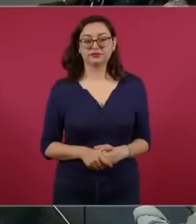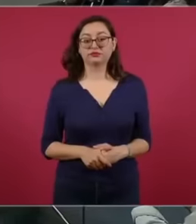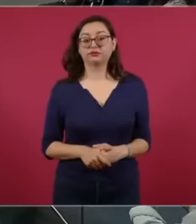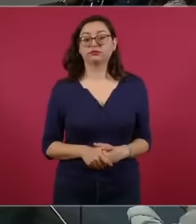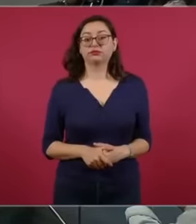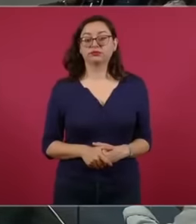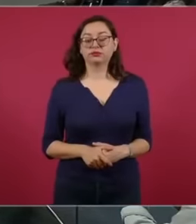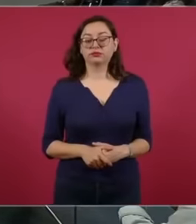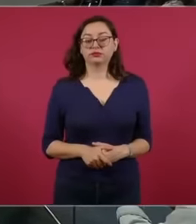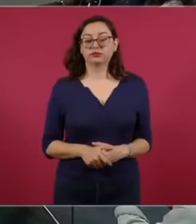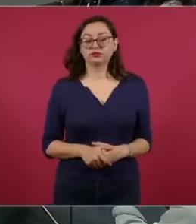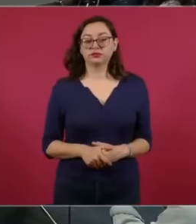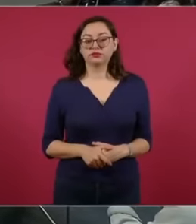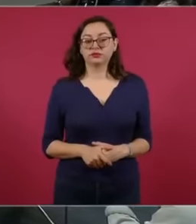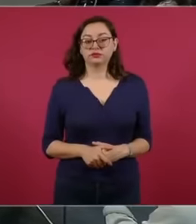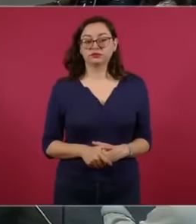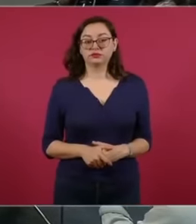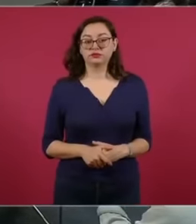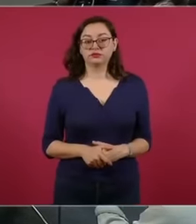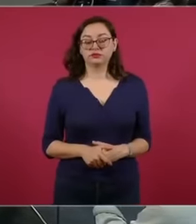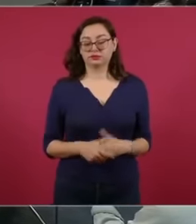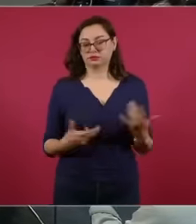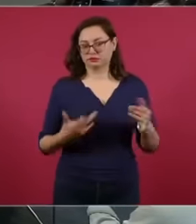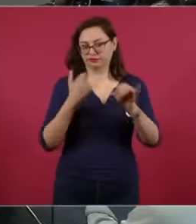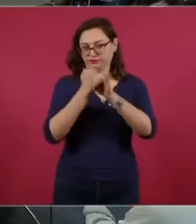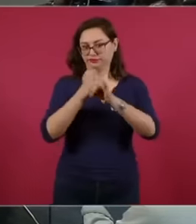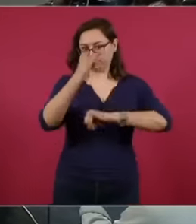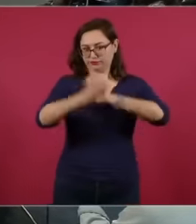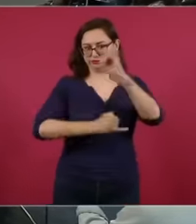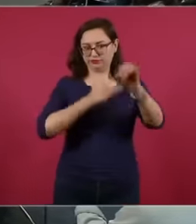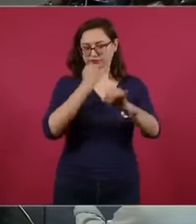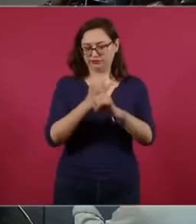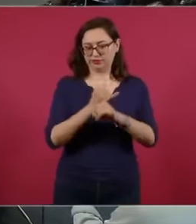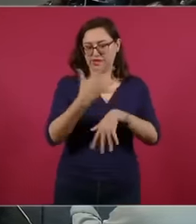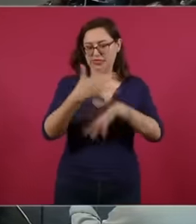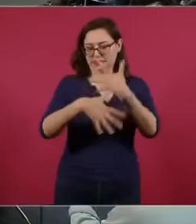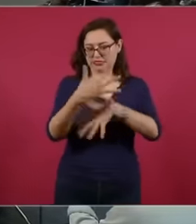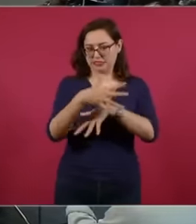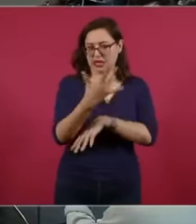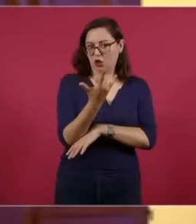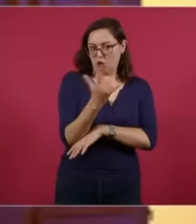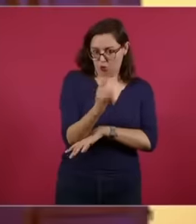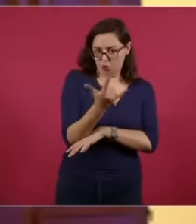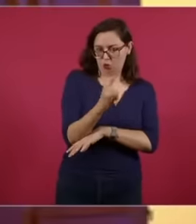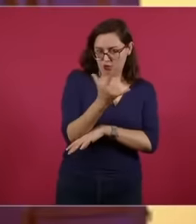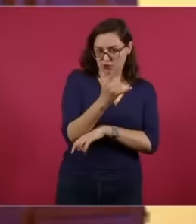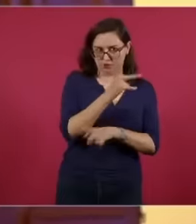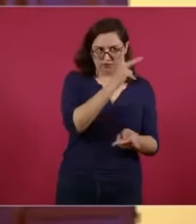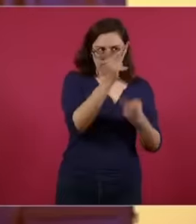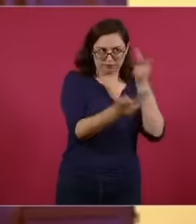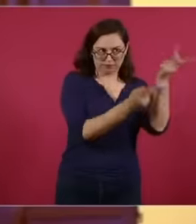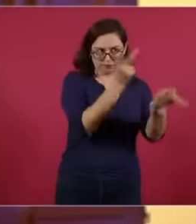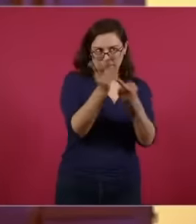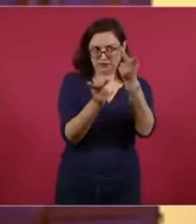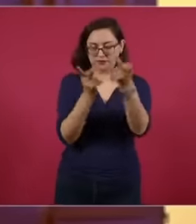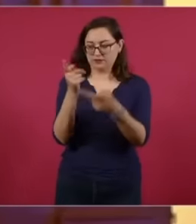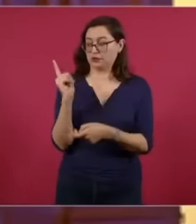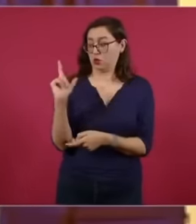the most recent morning consult survey of July 15 This past Monday and Well,